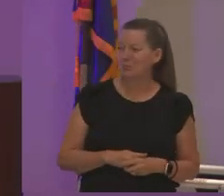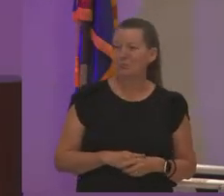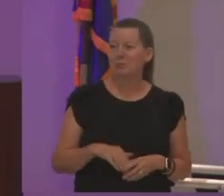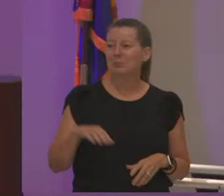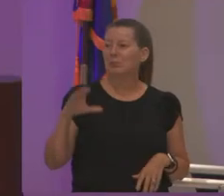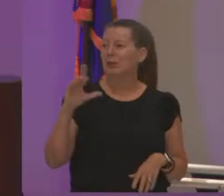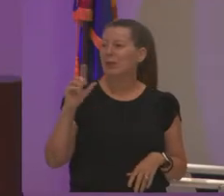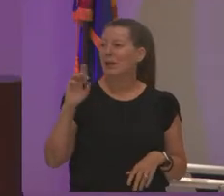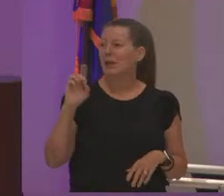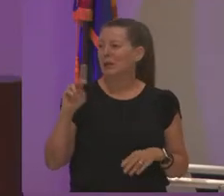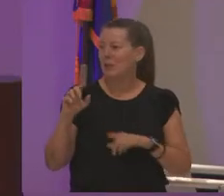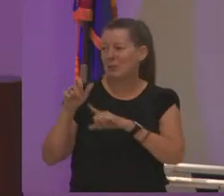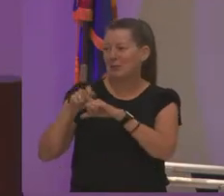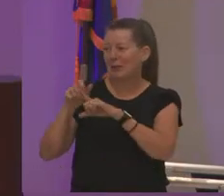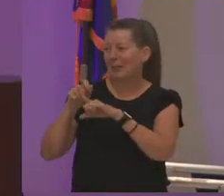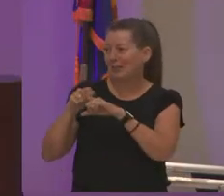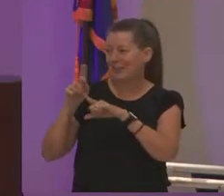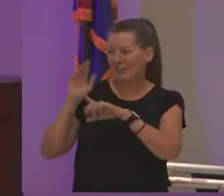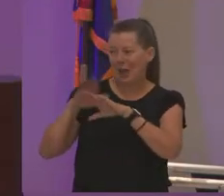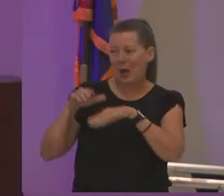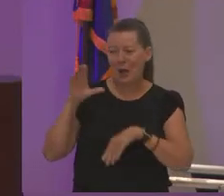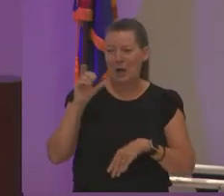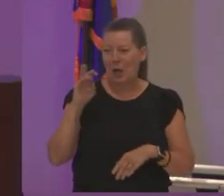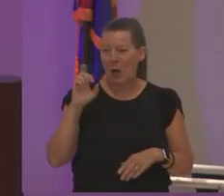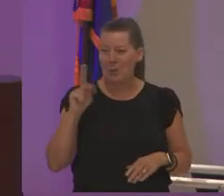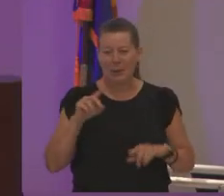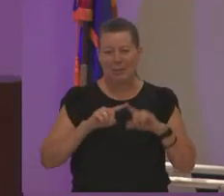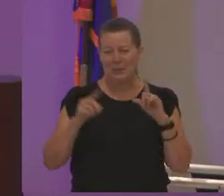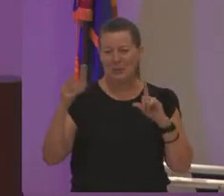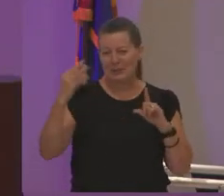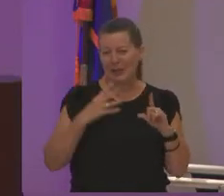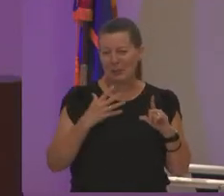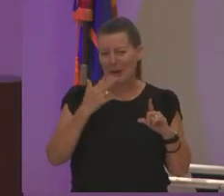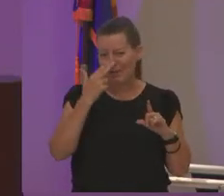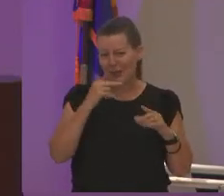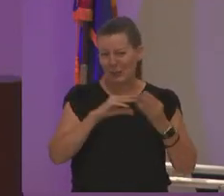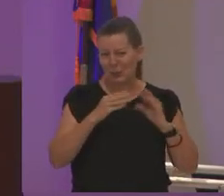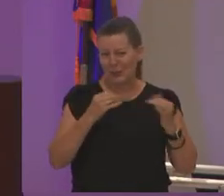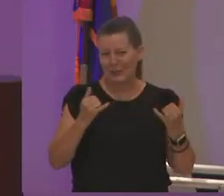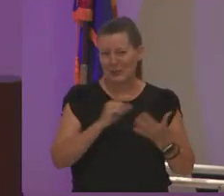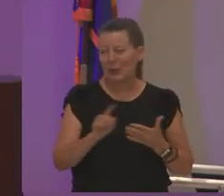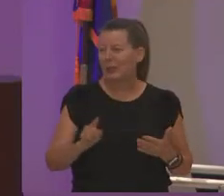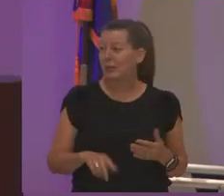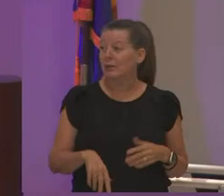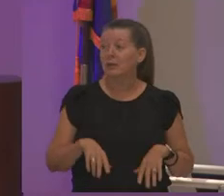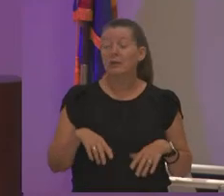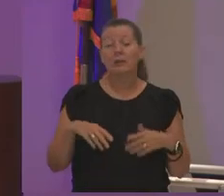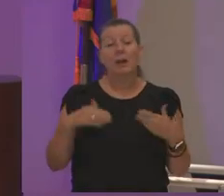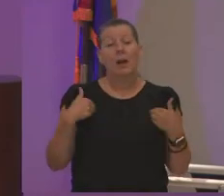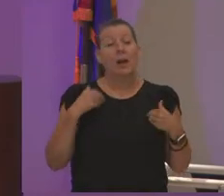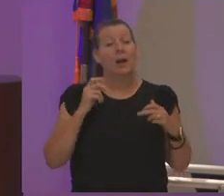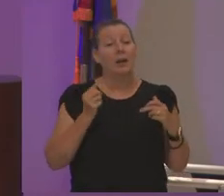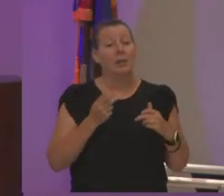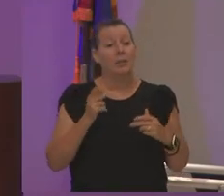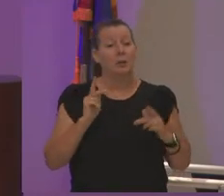picking on carmen today but carmen kept telling me funny stories this week she was like you know you know cause people cause i had a few people who didn't know i was a president